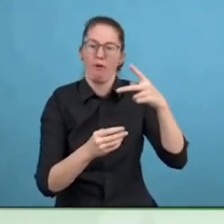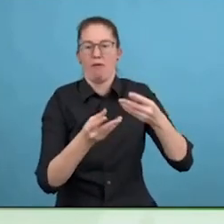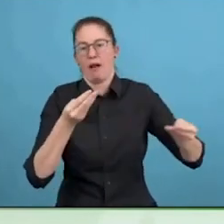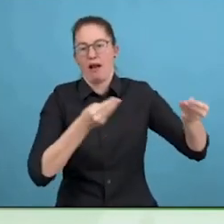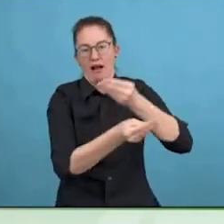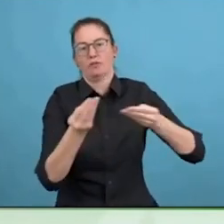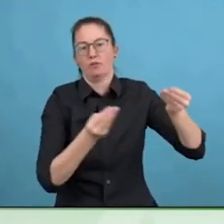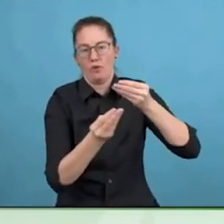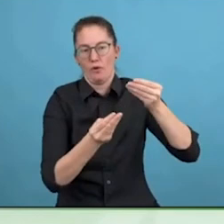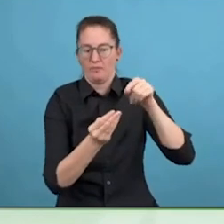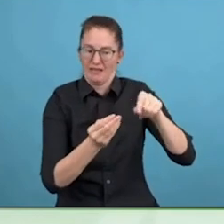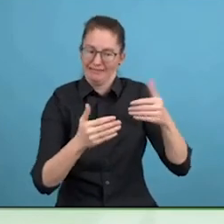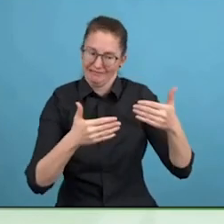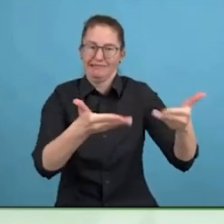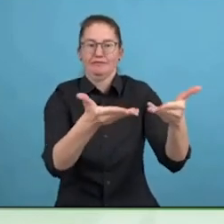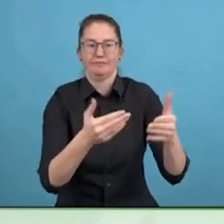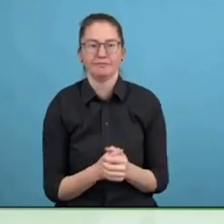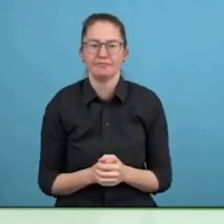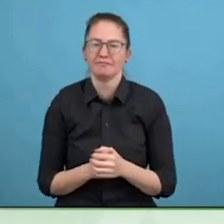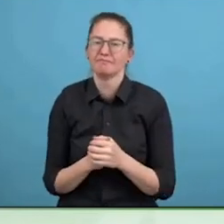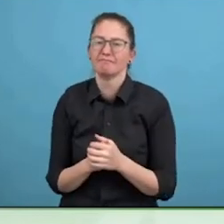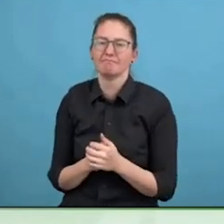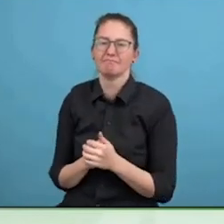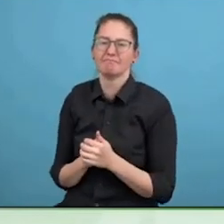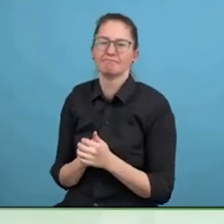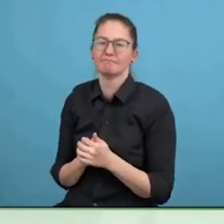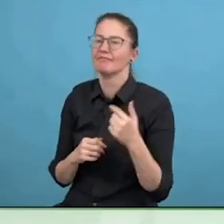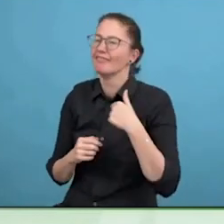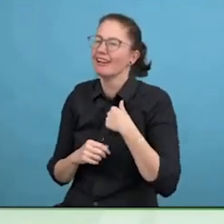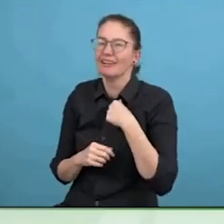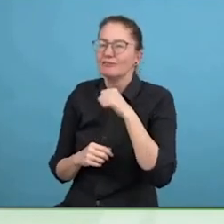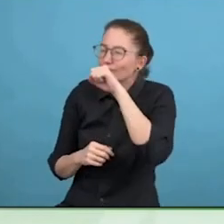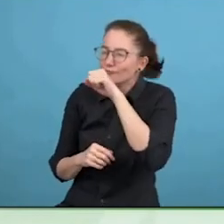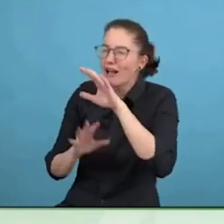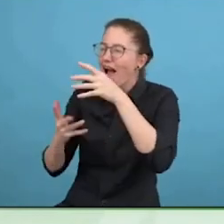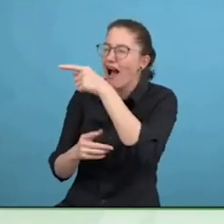If we are leaving out these huge markets, companies can't afford to